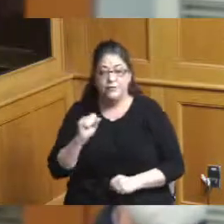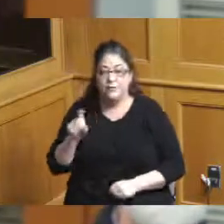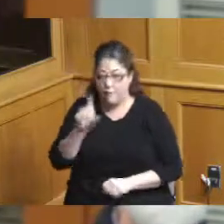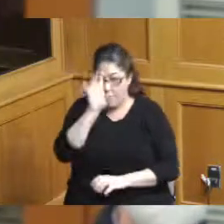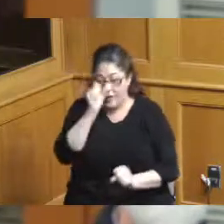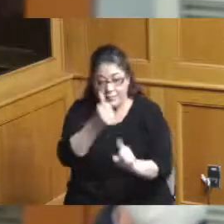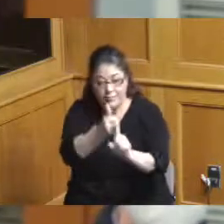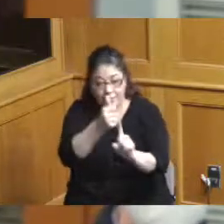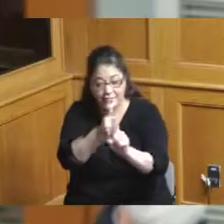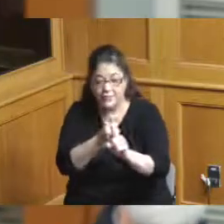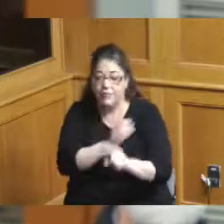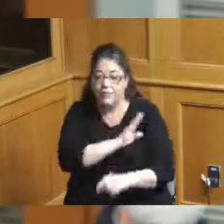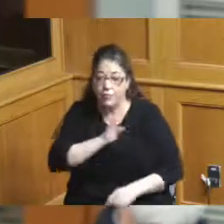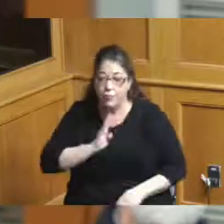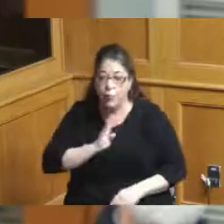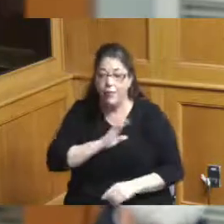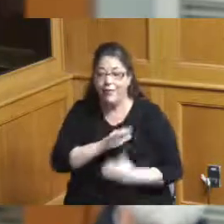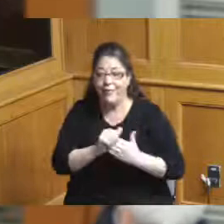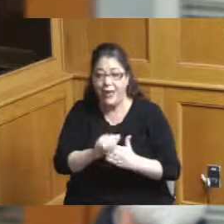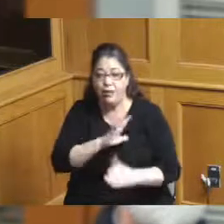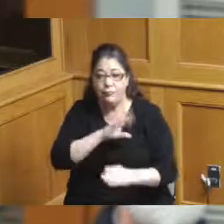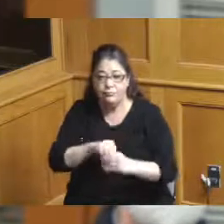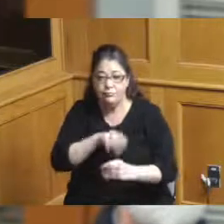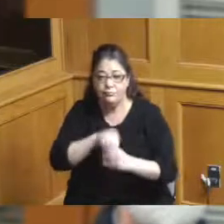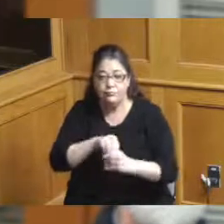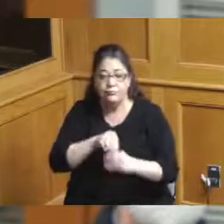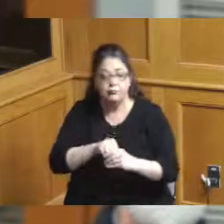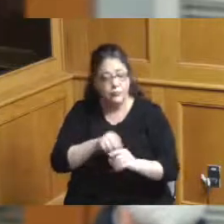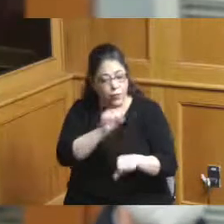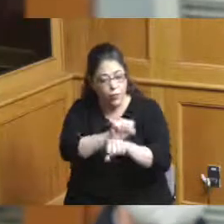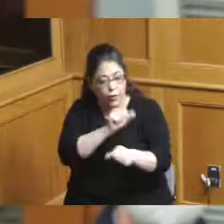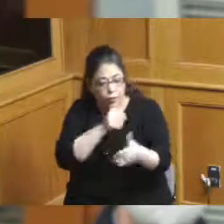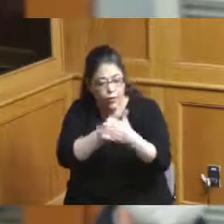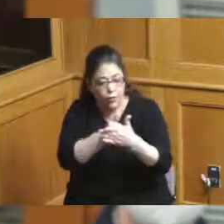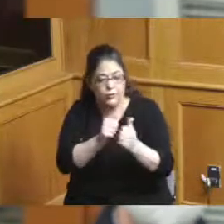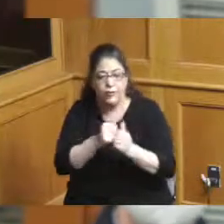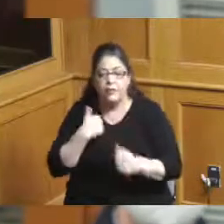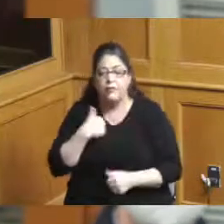participant and leader and as someone who's been working closely on efforts related to tourism and